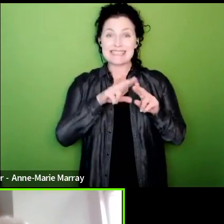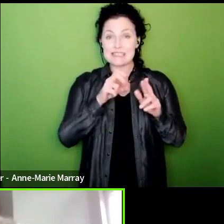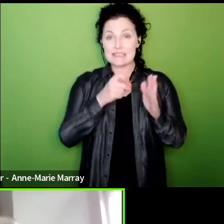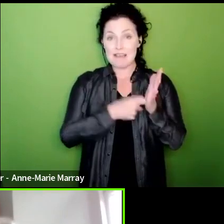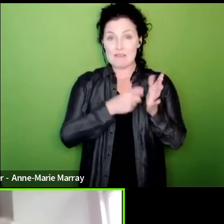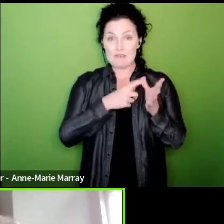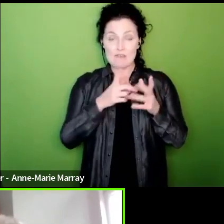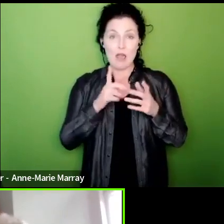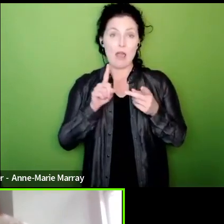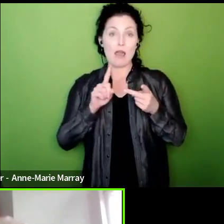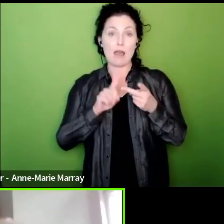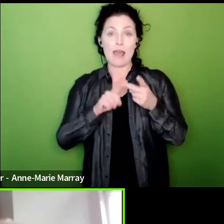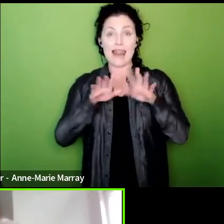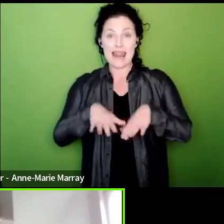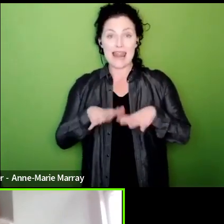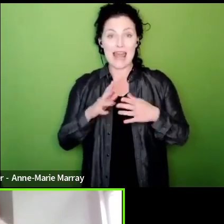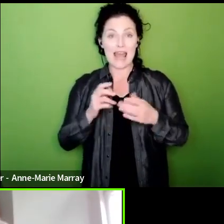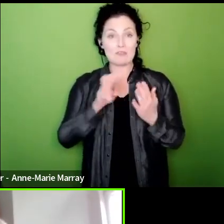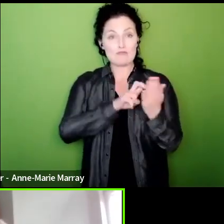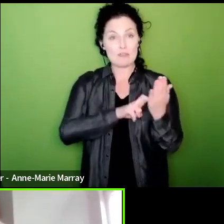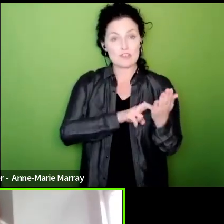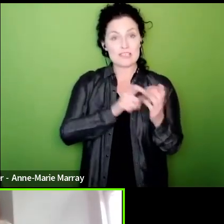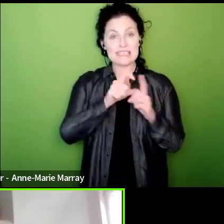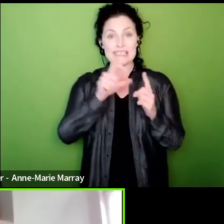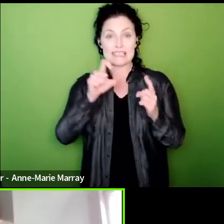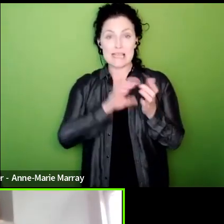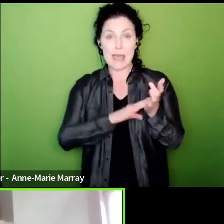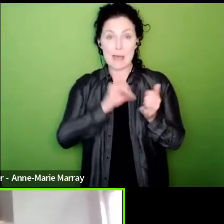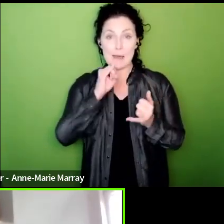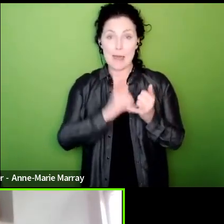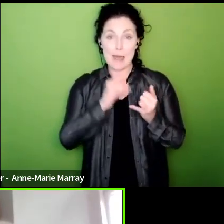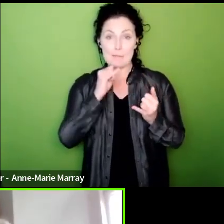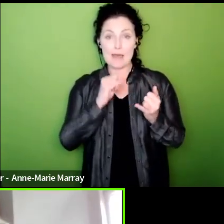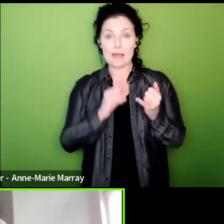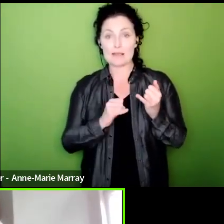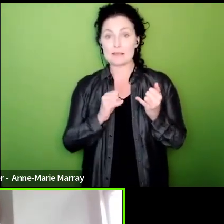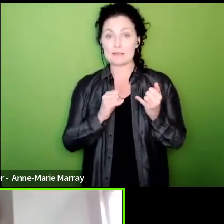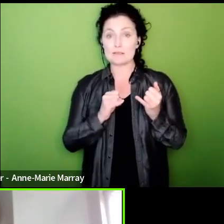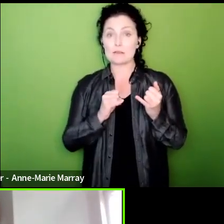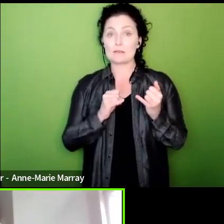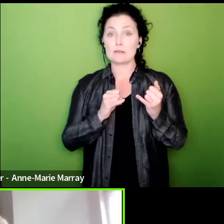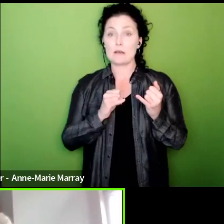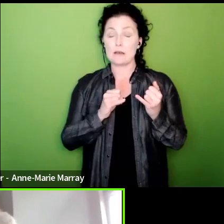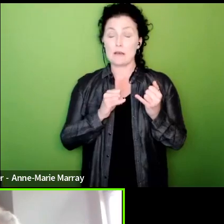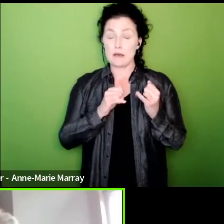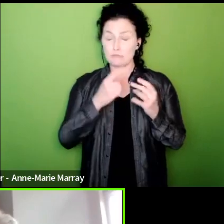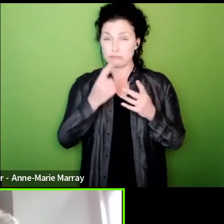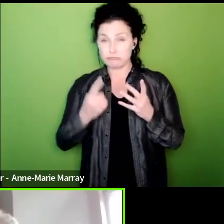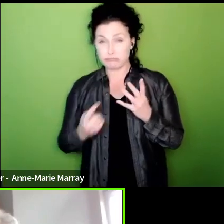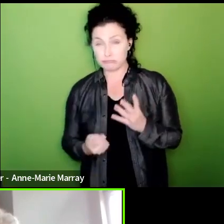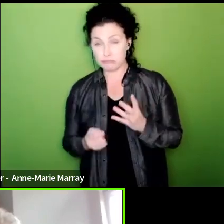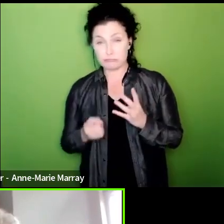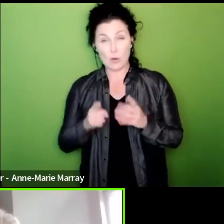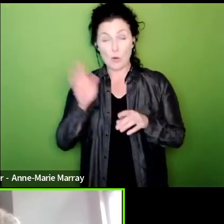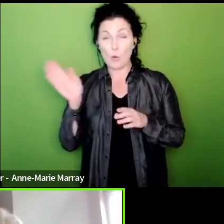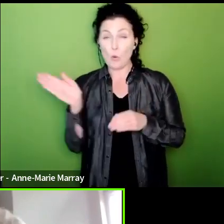Land Registry, DCMS, the Cabinet Office itself, across virtually all parts of Scotland where we